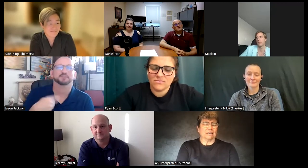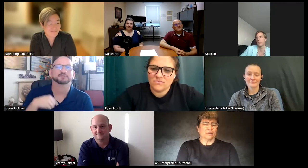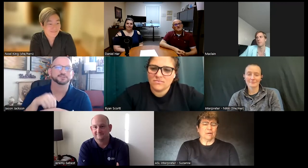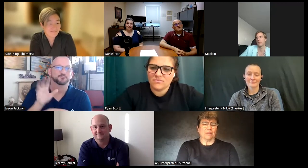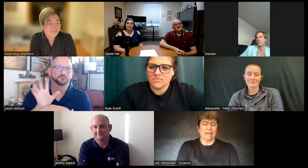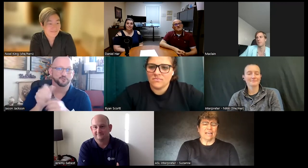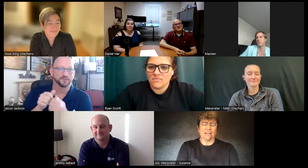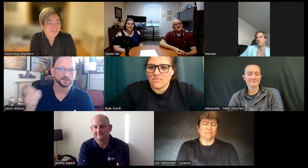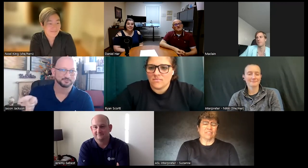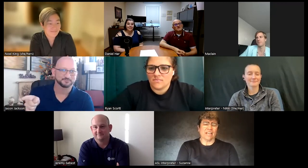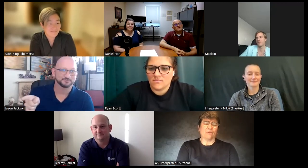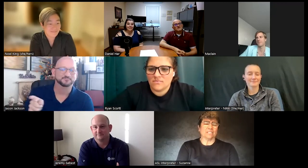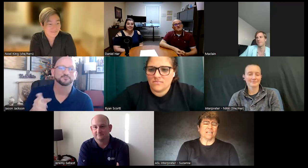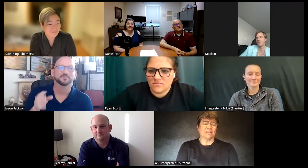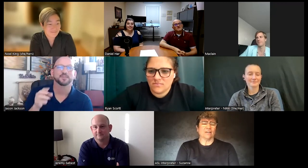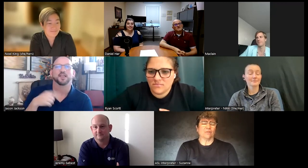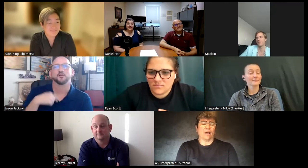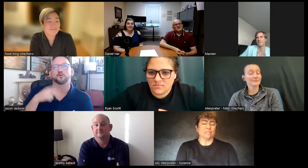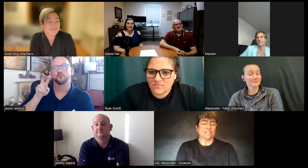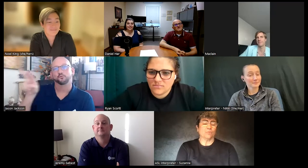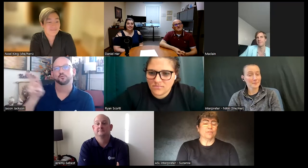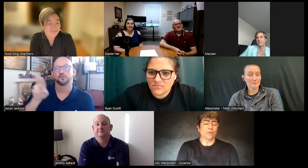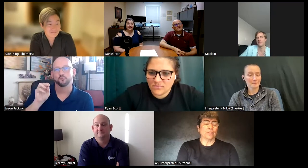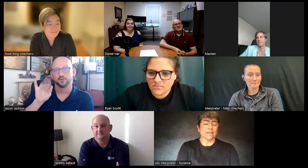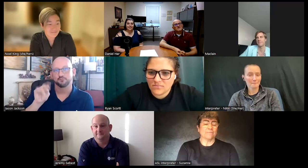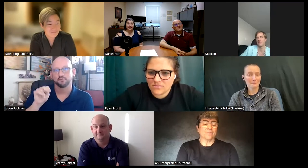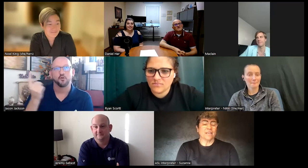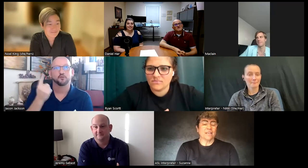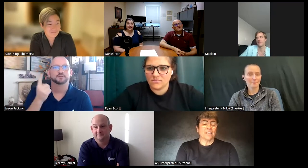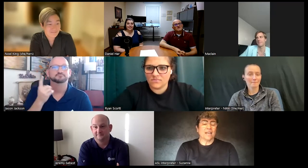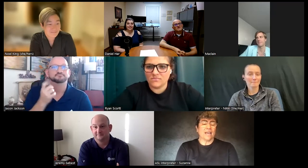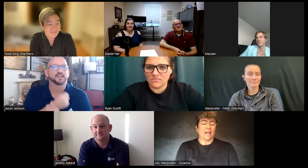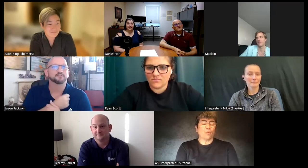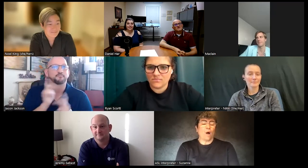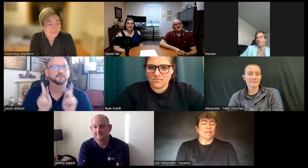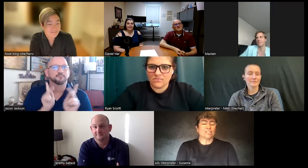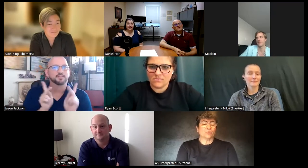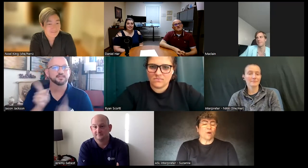remember that age I I think I was 11. I was in a movie with him and I watched